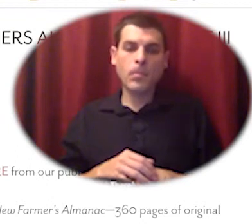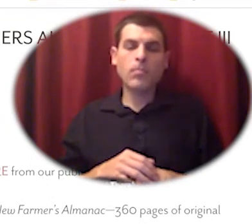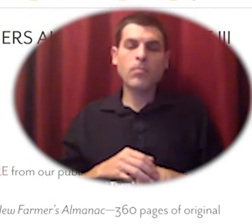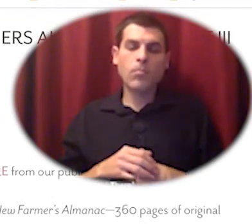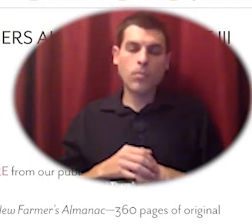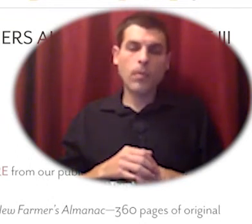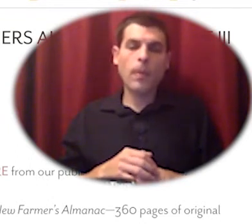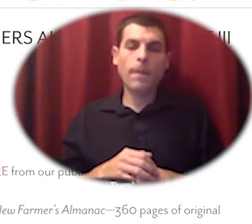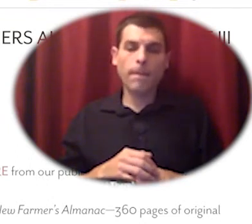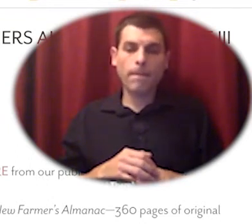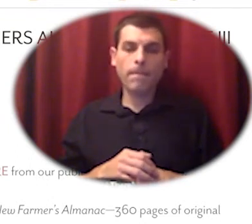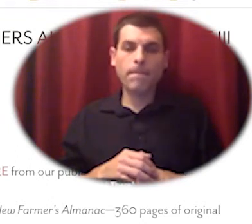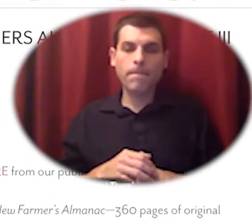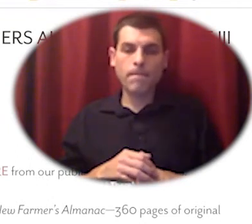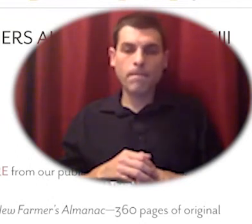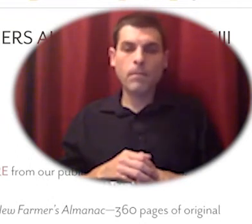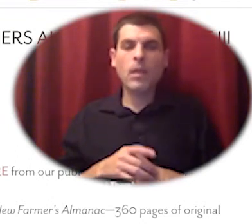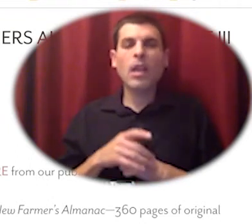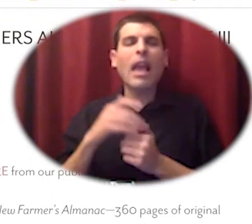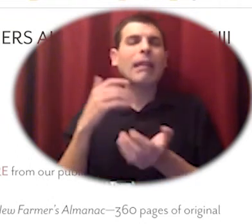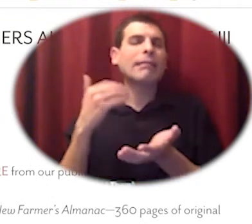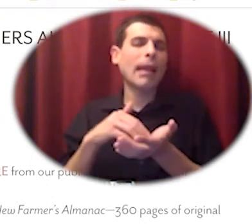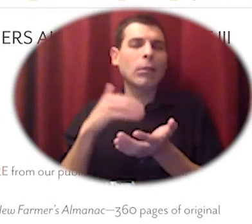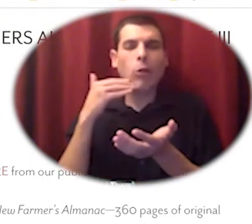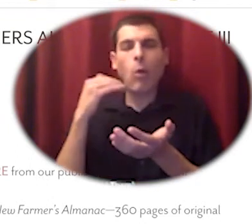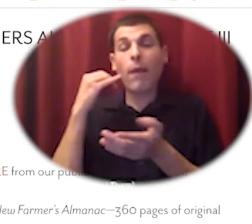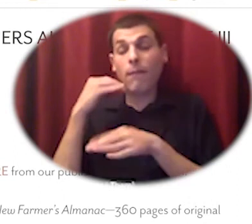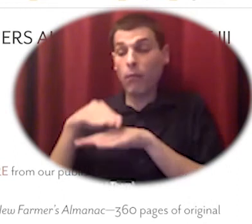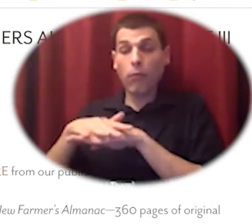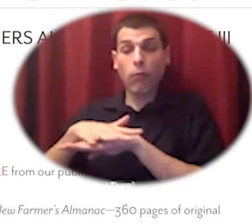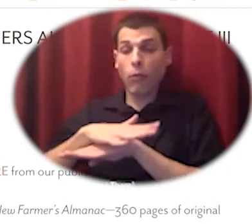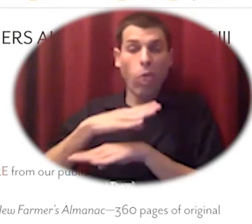clearing of brush and things like that and also that they're not overdrawing their